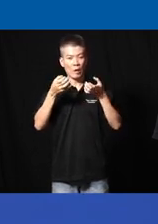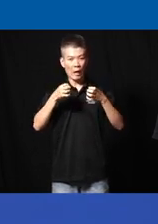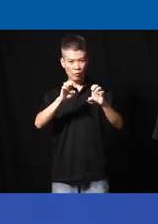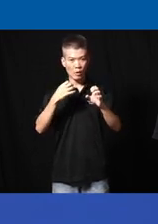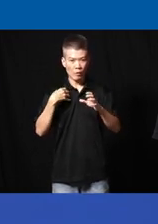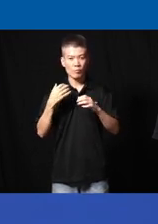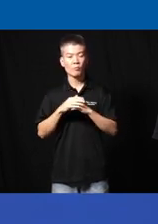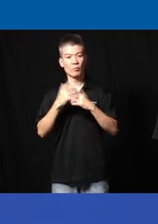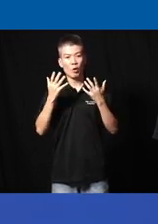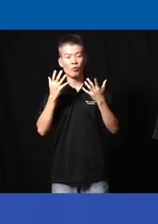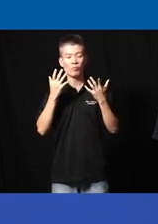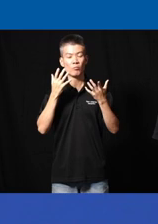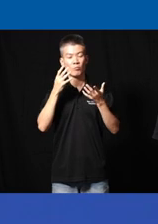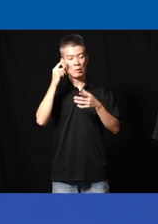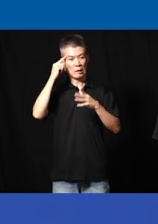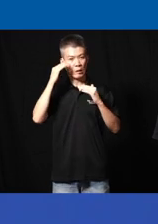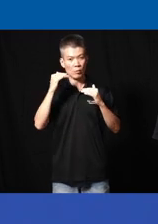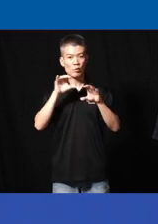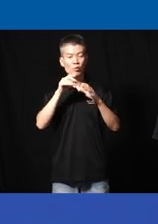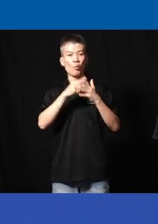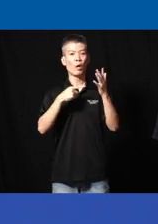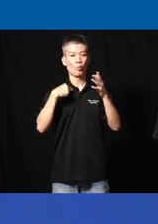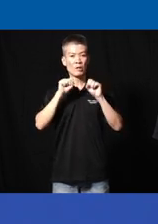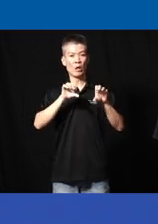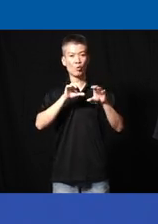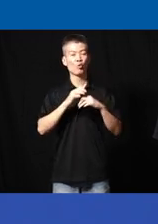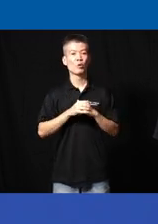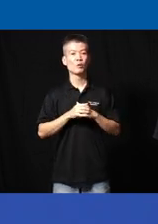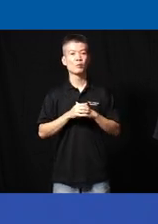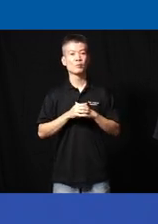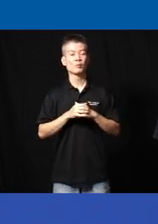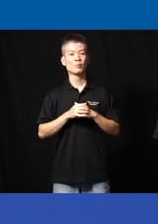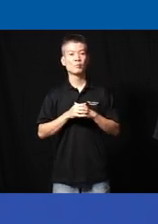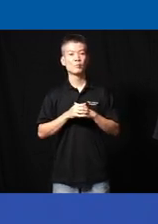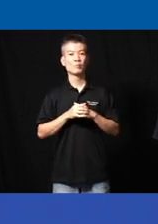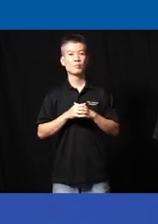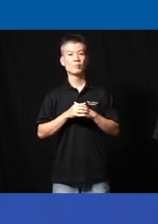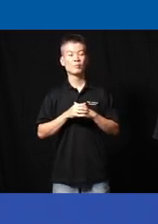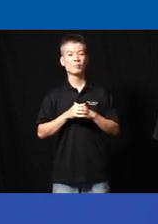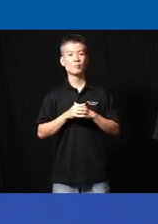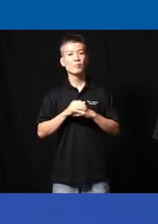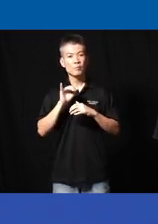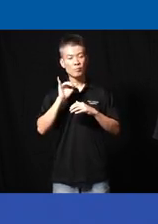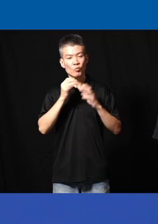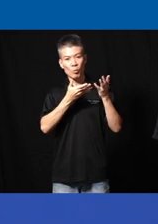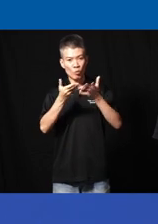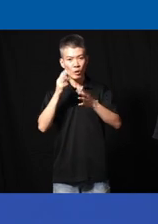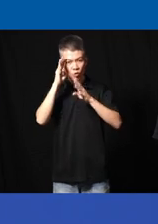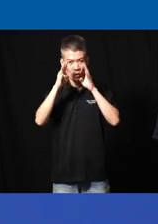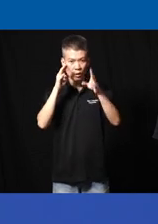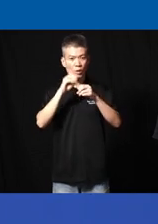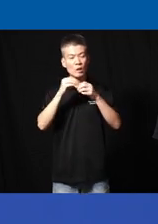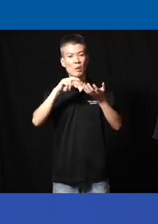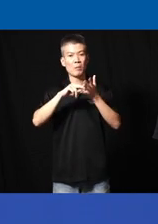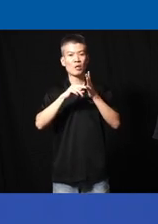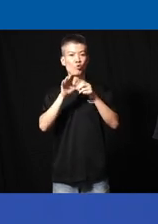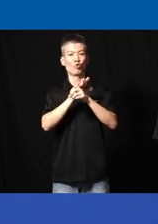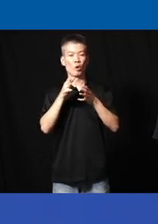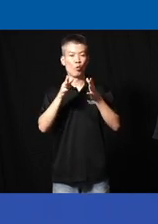of as aspiration to do what we can do to sort of bring innovation in a meaningful way and